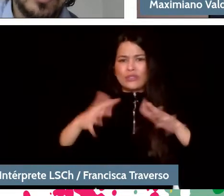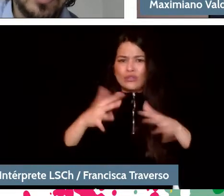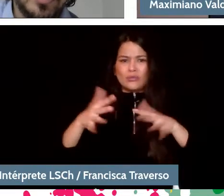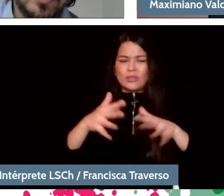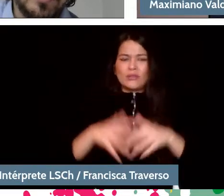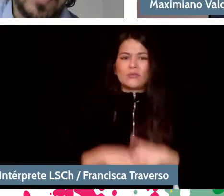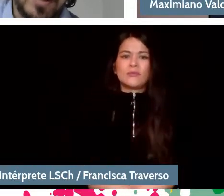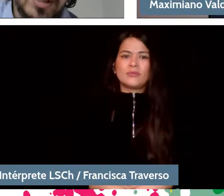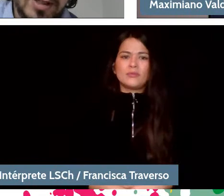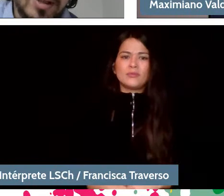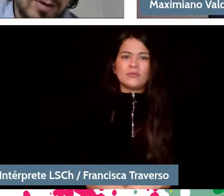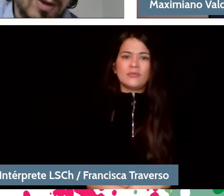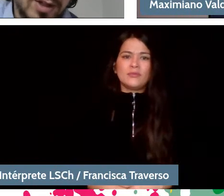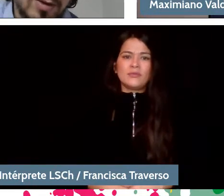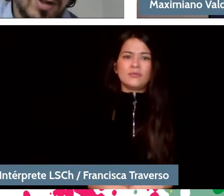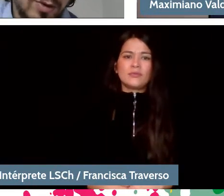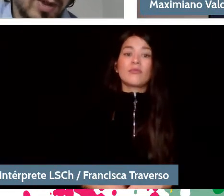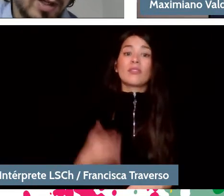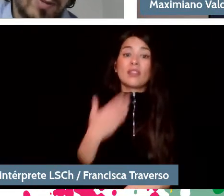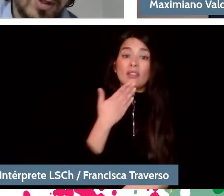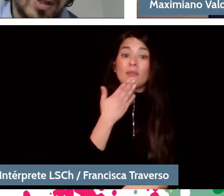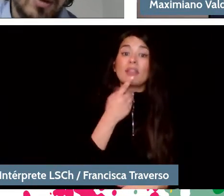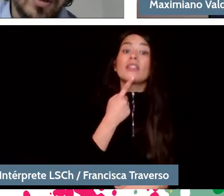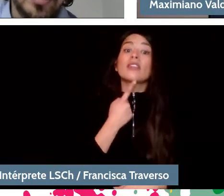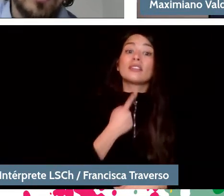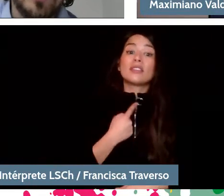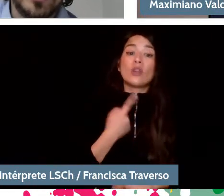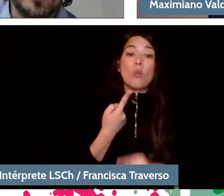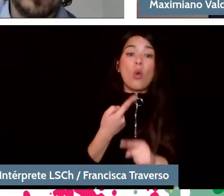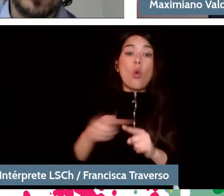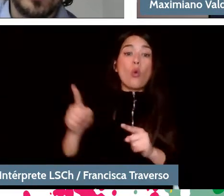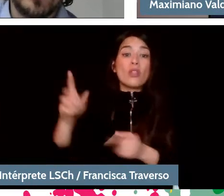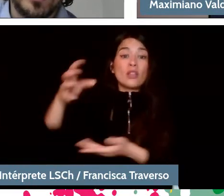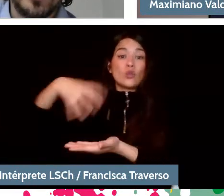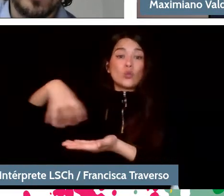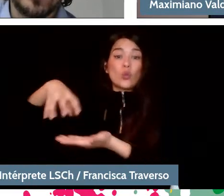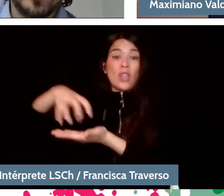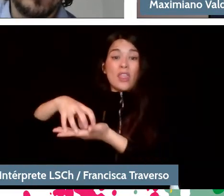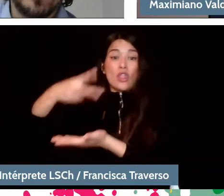So, it's also interesting how these other cities that may be 200-300 thousand people are related.